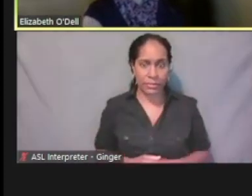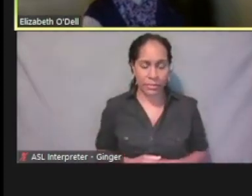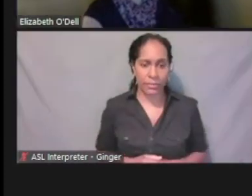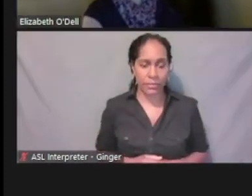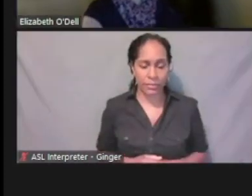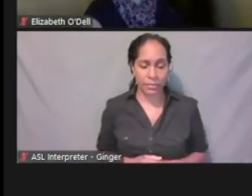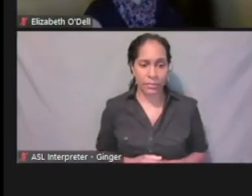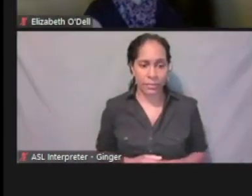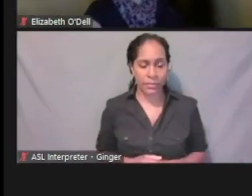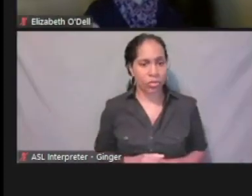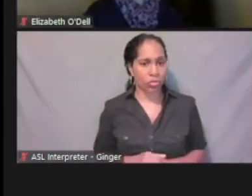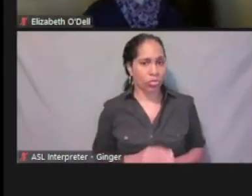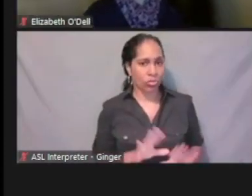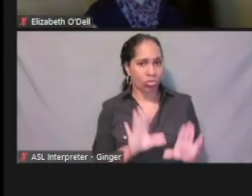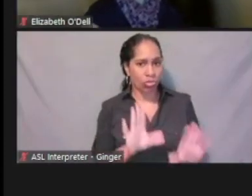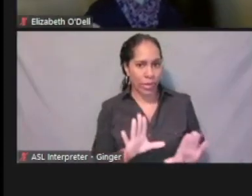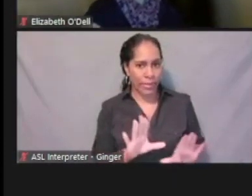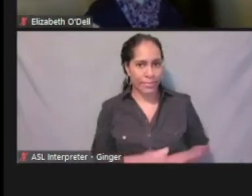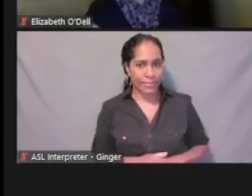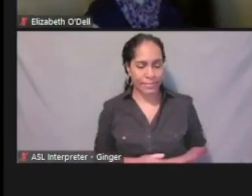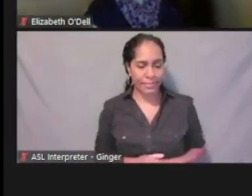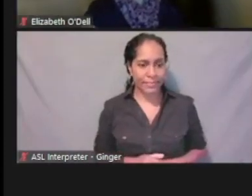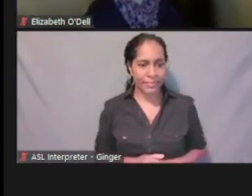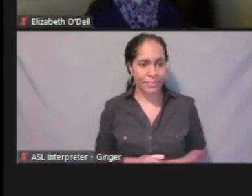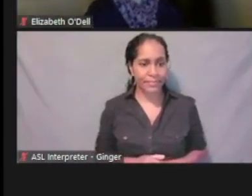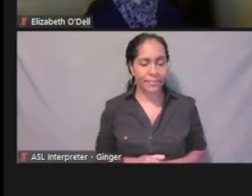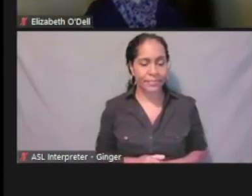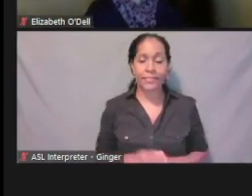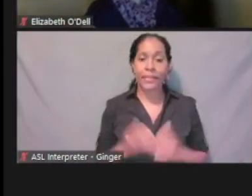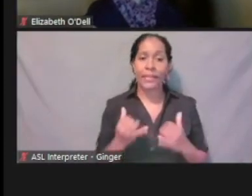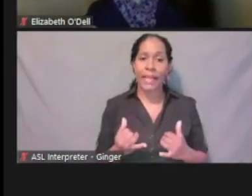Great, we're now on the section about incoming money